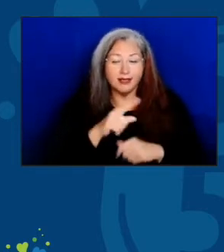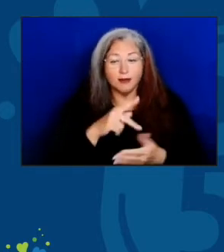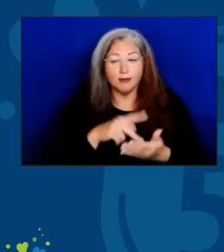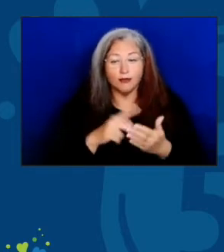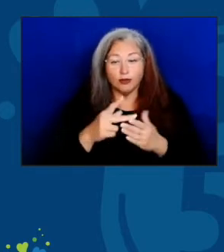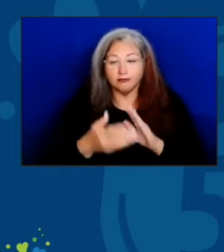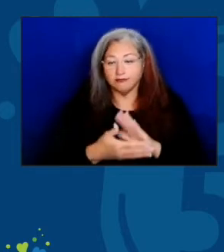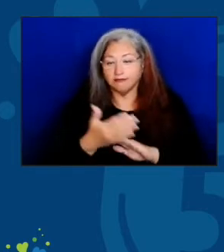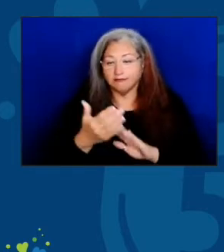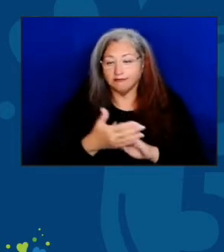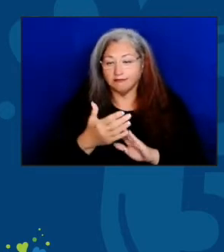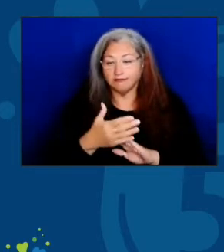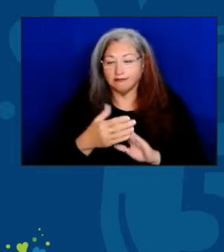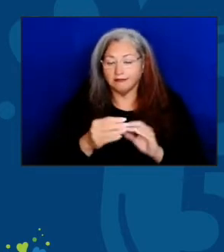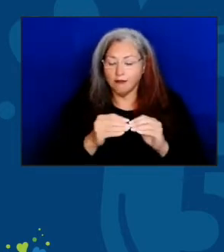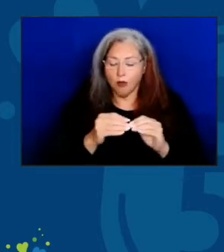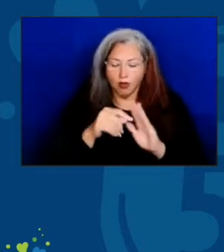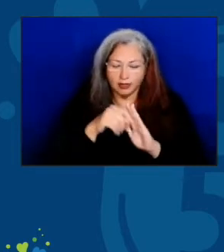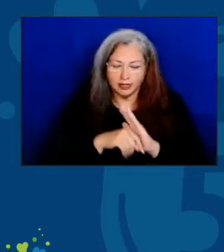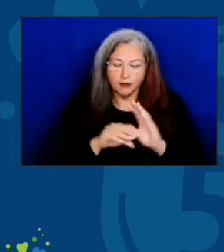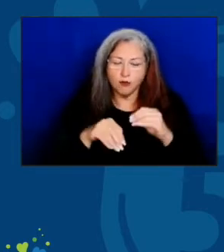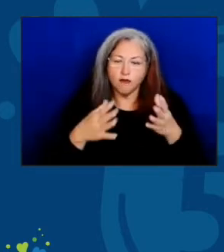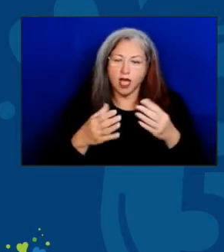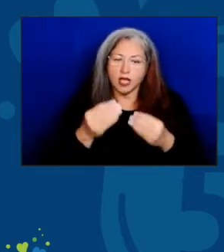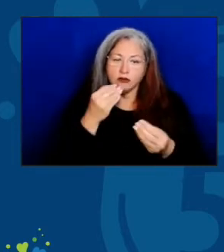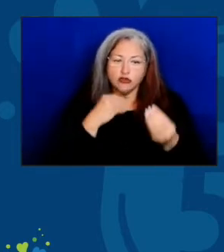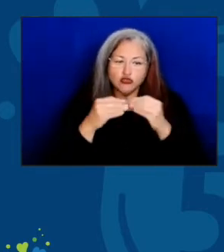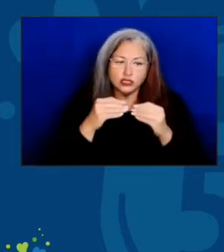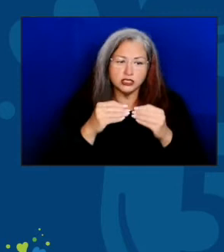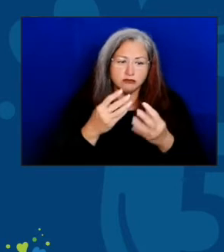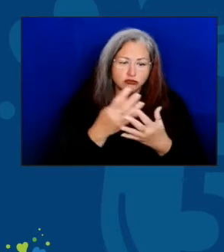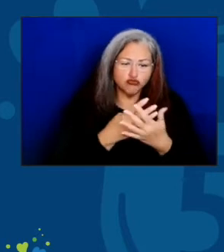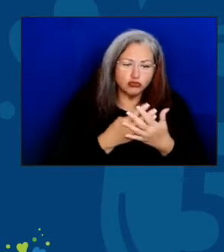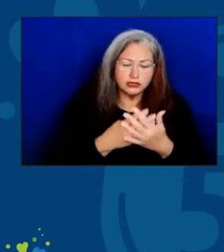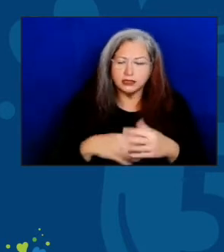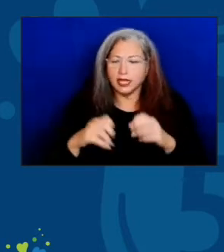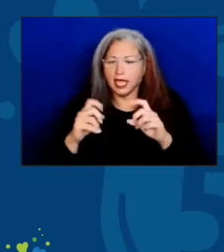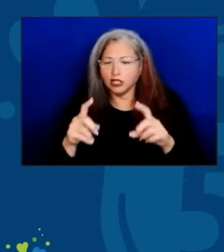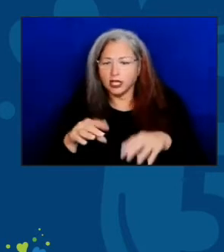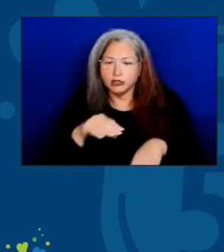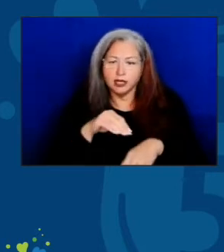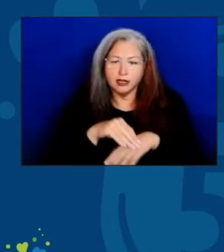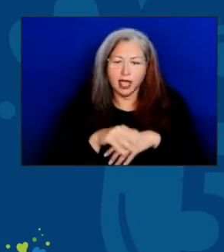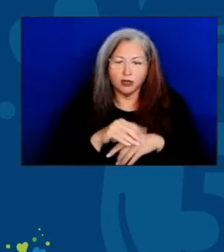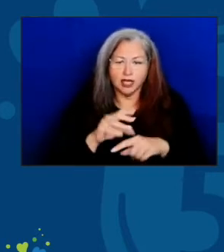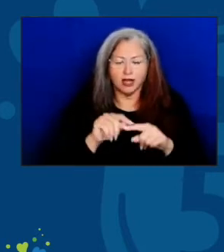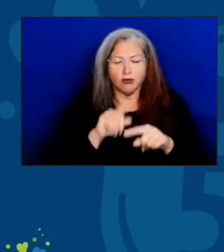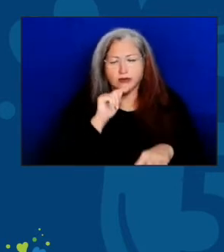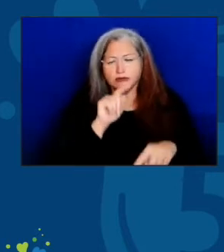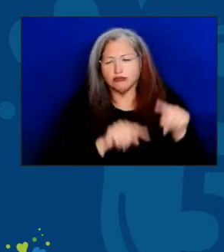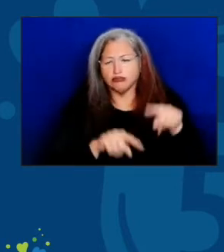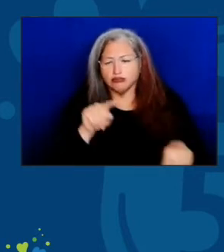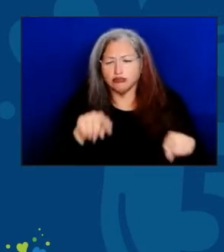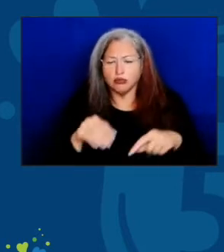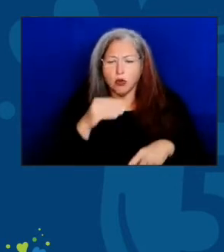providing nutrition screening, education, counseling, and an array of home and community-based services